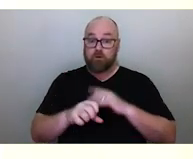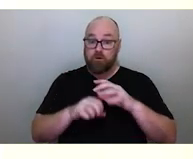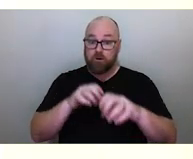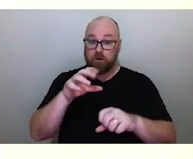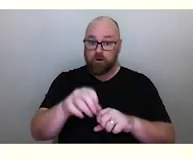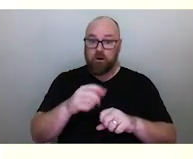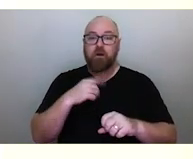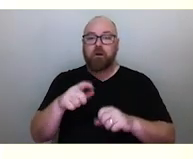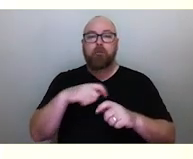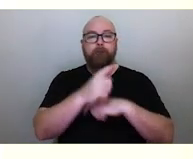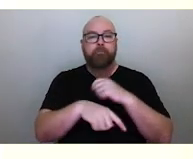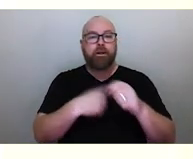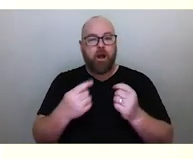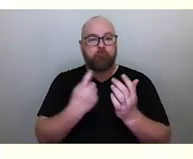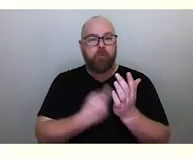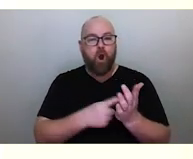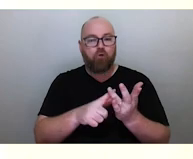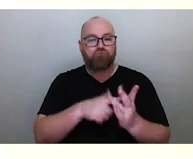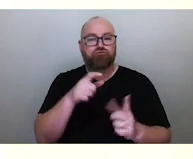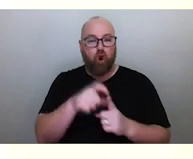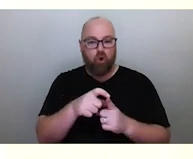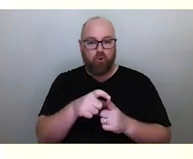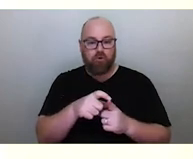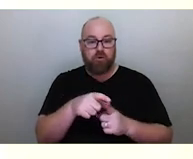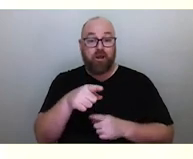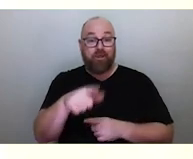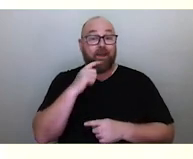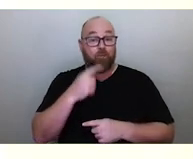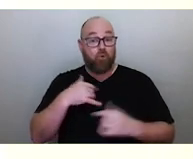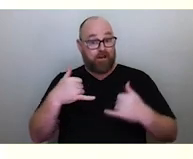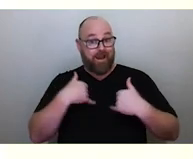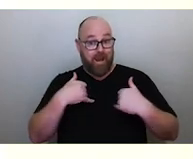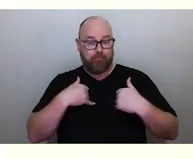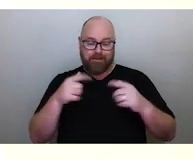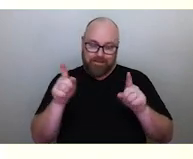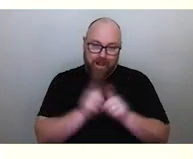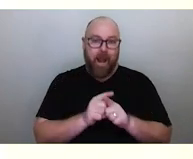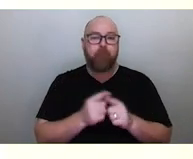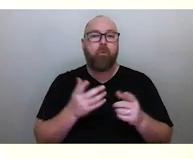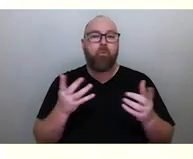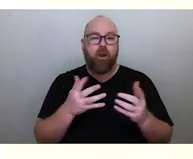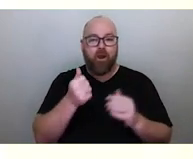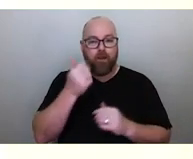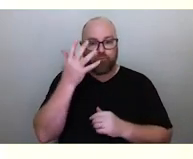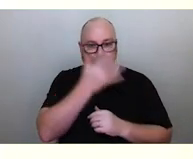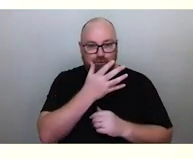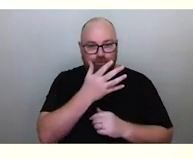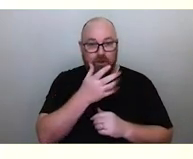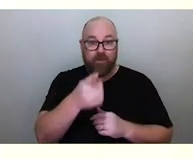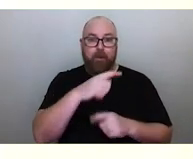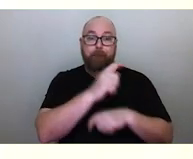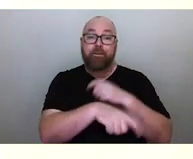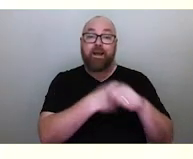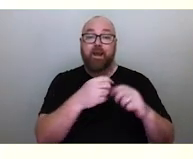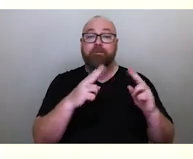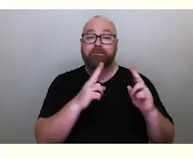turning them into roads and they would camp out at the same campsites Aboriginal people used, which evolved into towns.